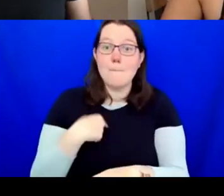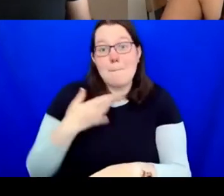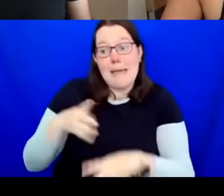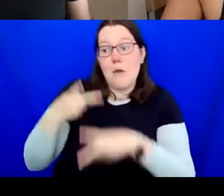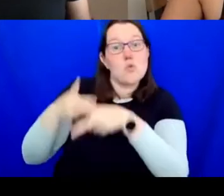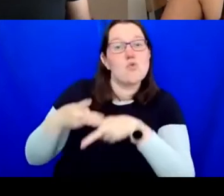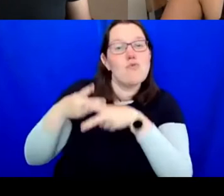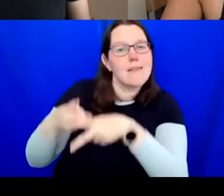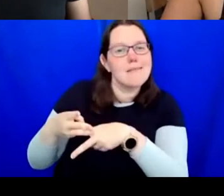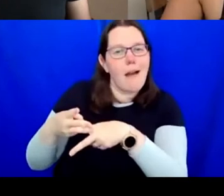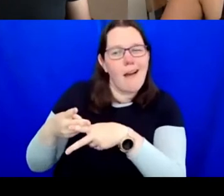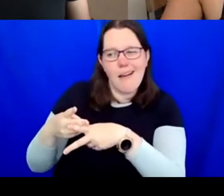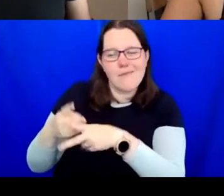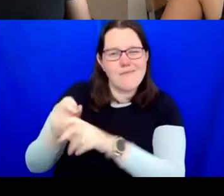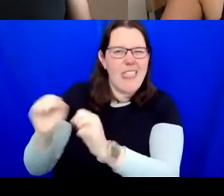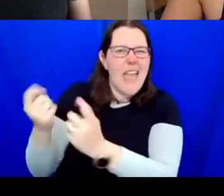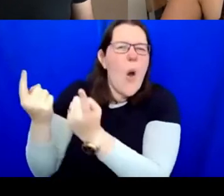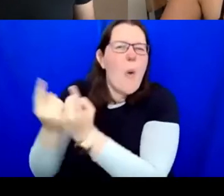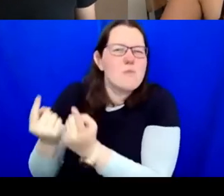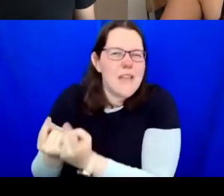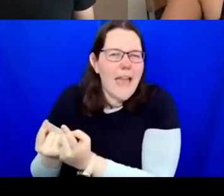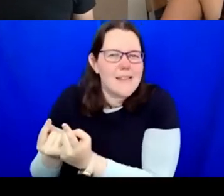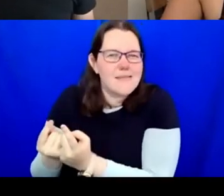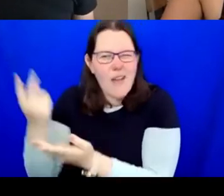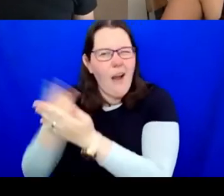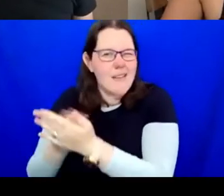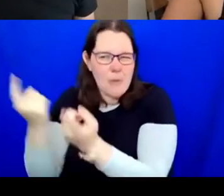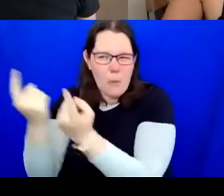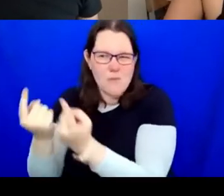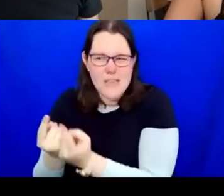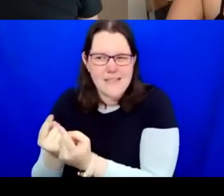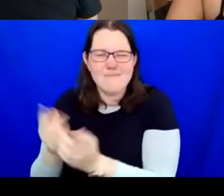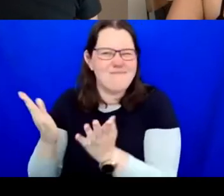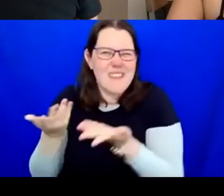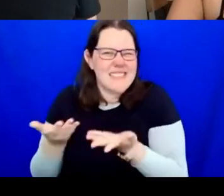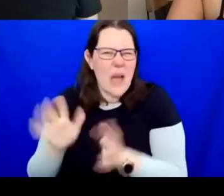that curating objects was good enough for me. I became more interested in what is meant,